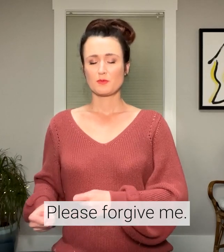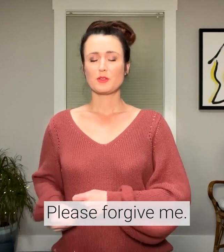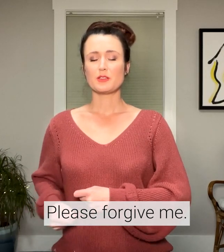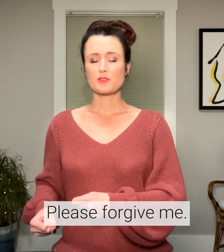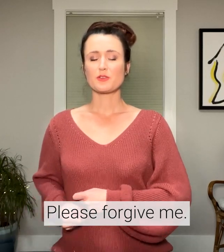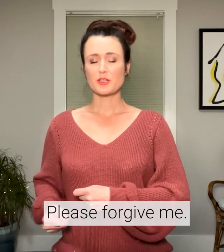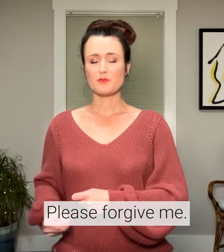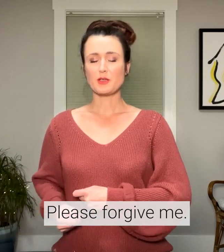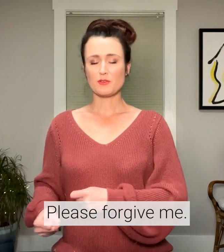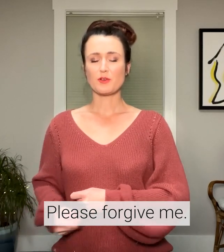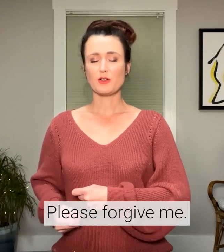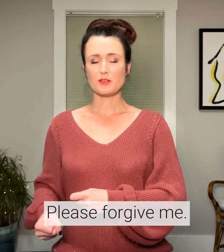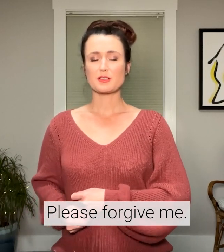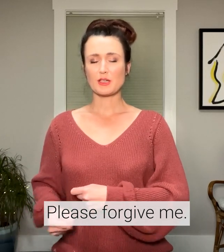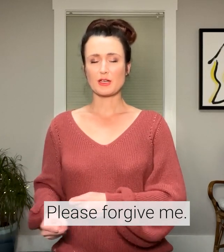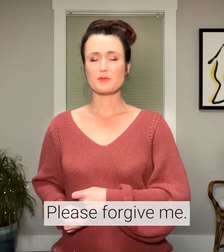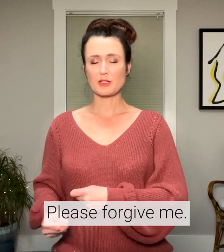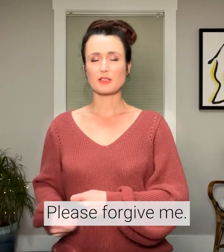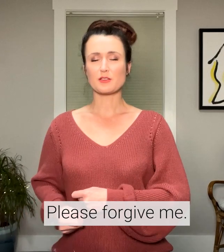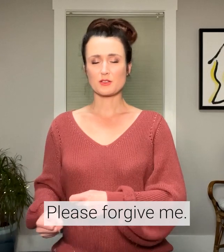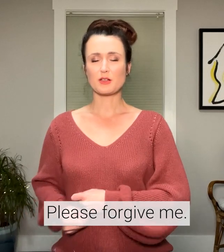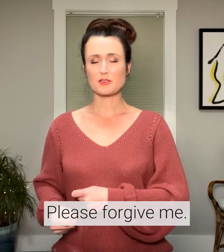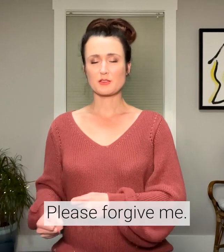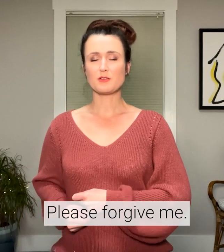Please forgive me for all the times I didn't trust you.